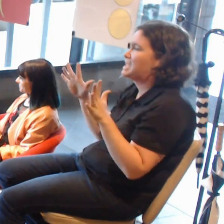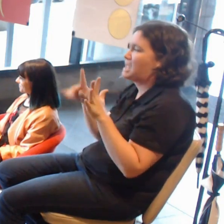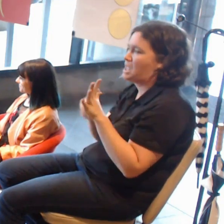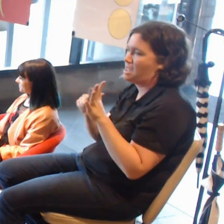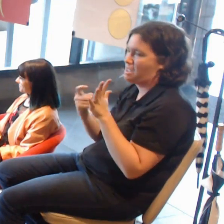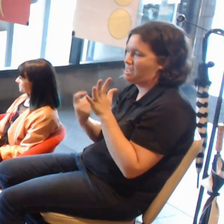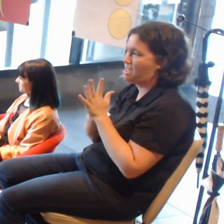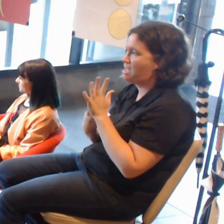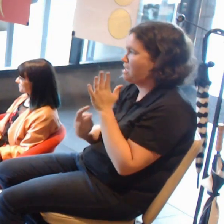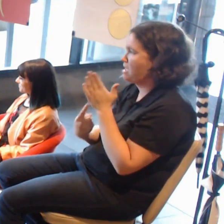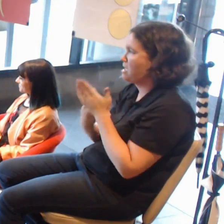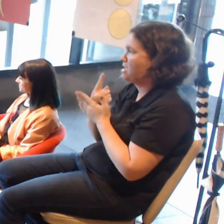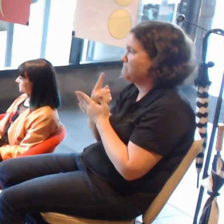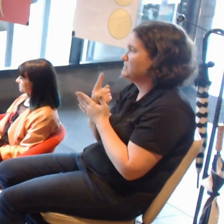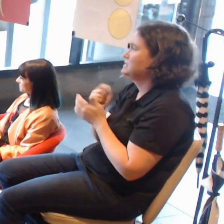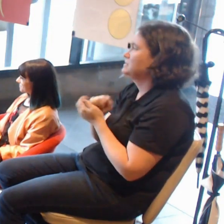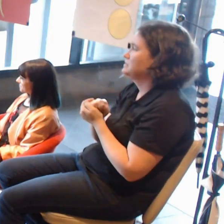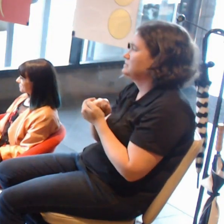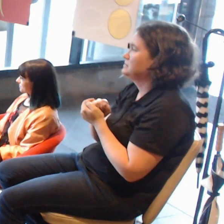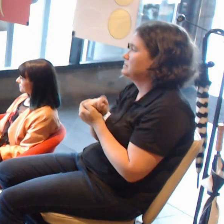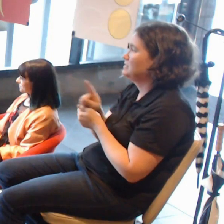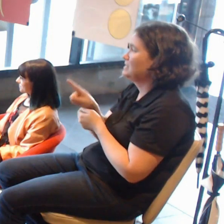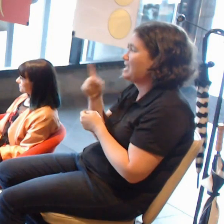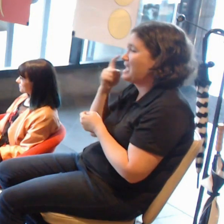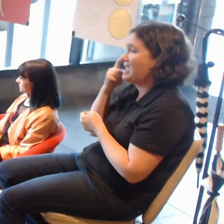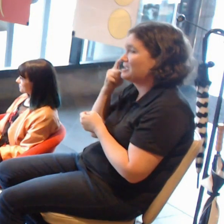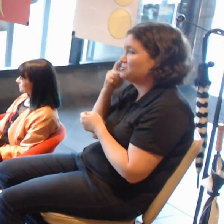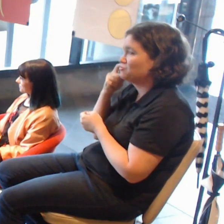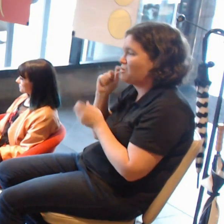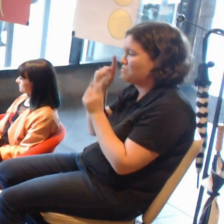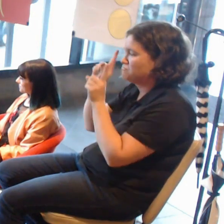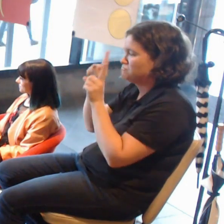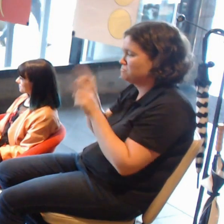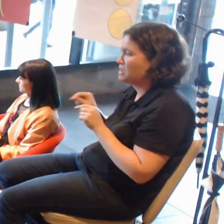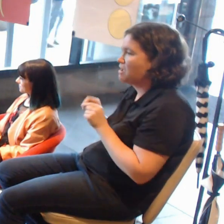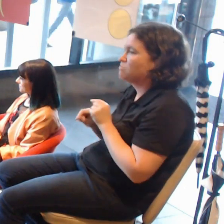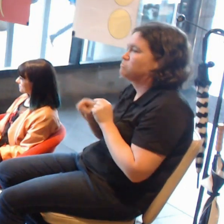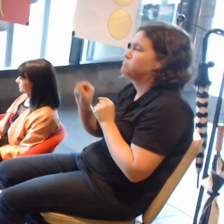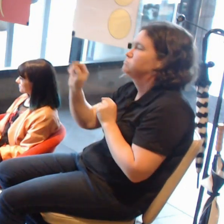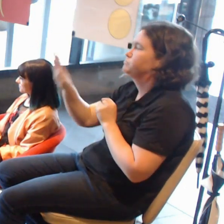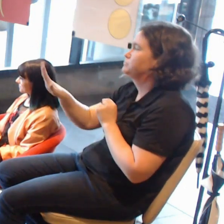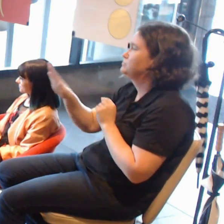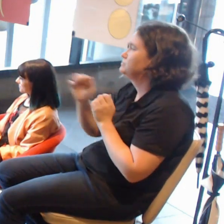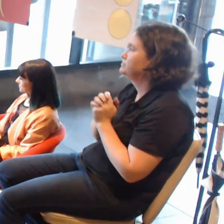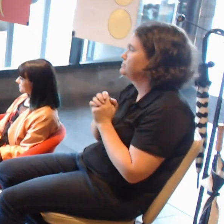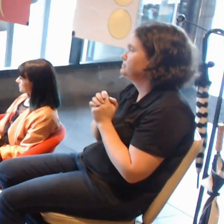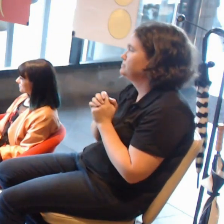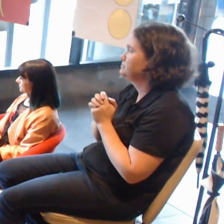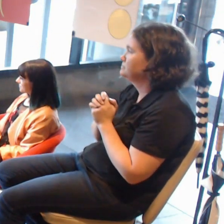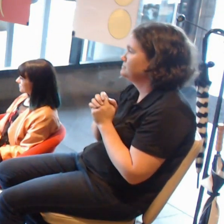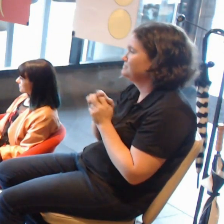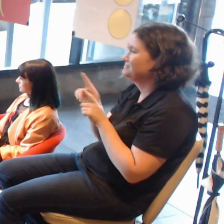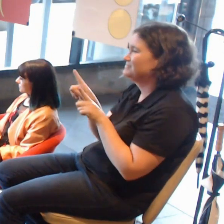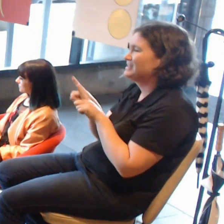They tried to launch that with an art platform alongside it,